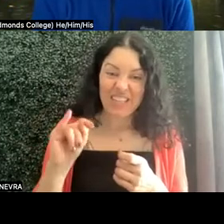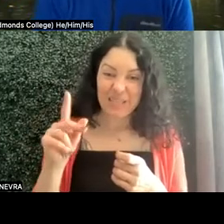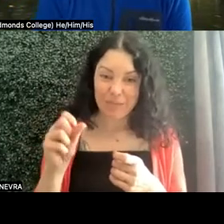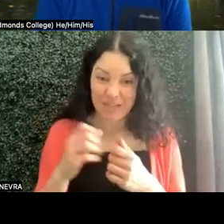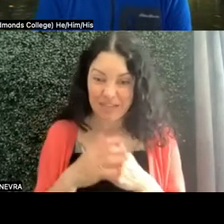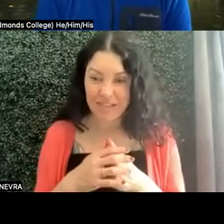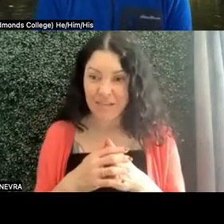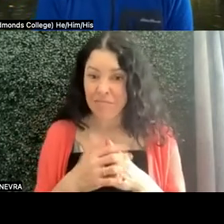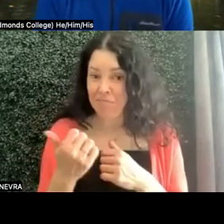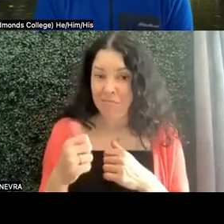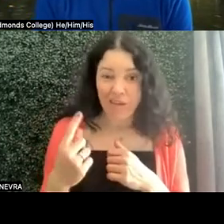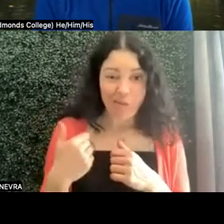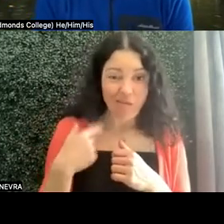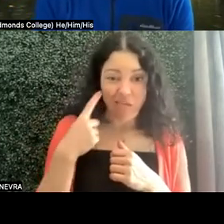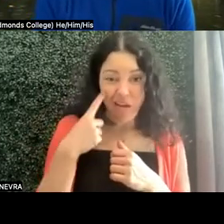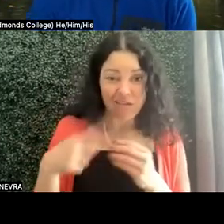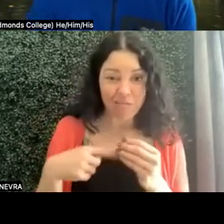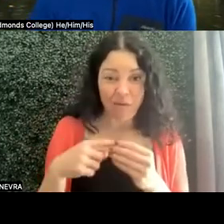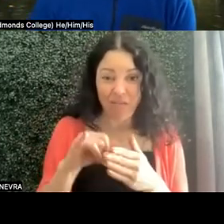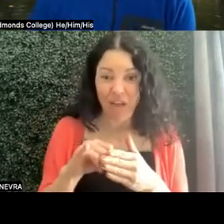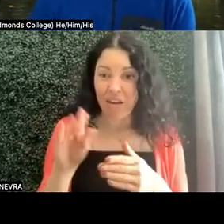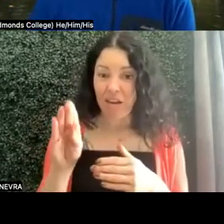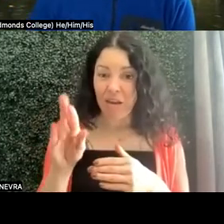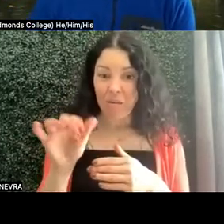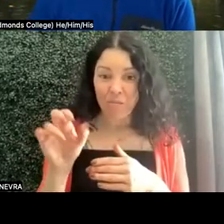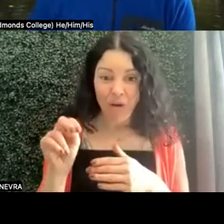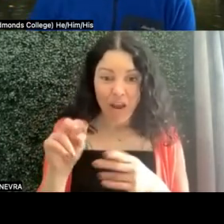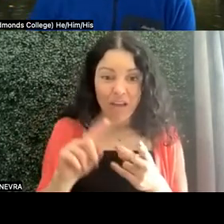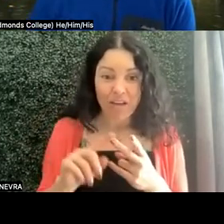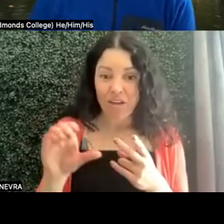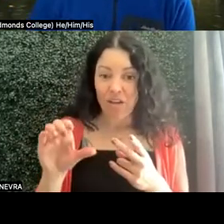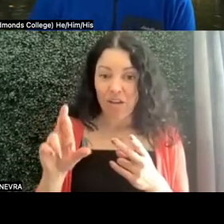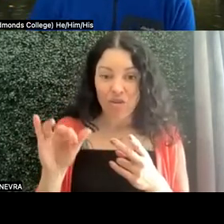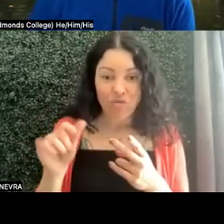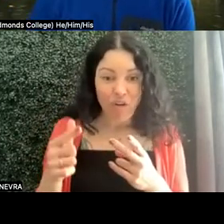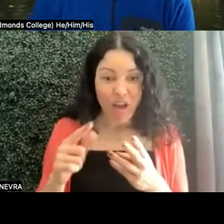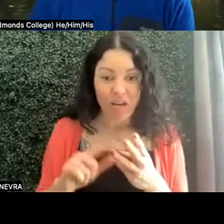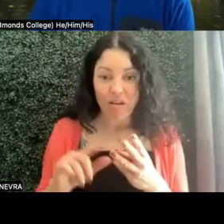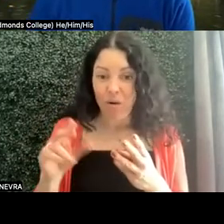Anybody have any thoughts on that-- Bryan, Craig, Hope? Bryan.